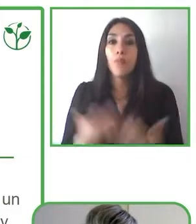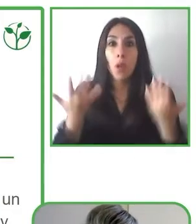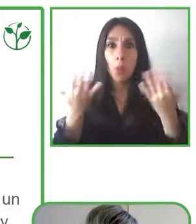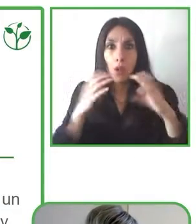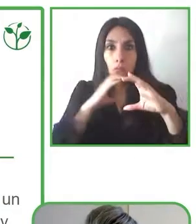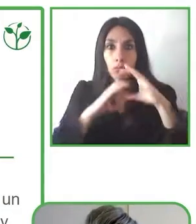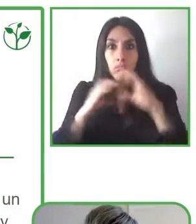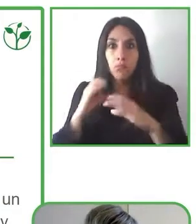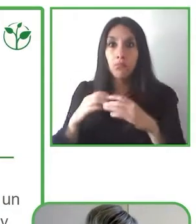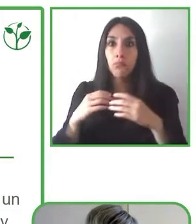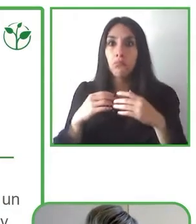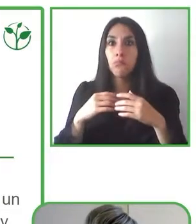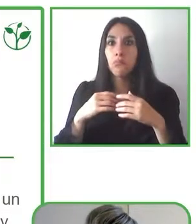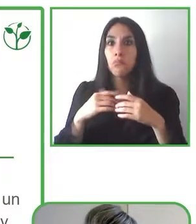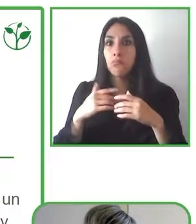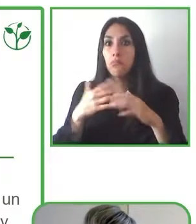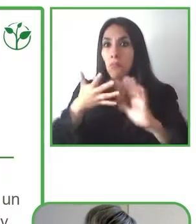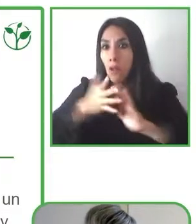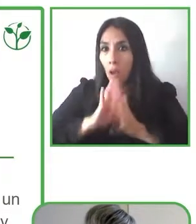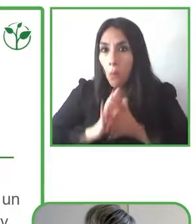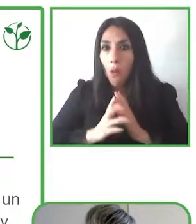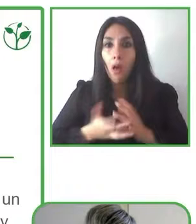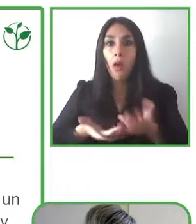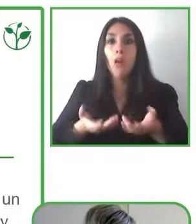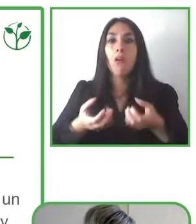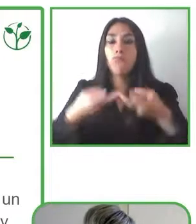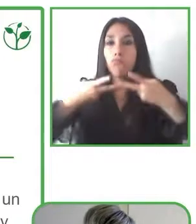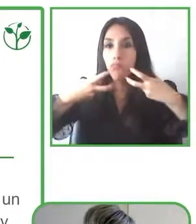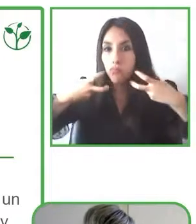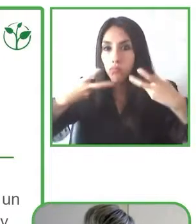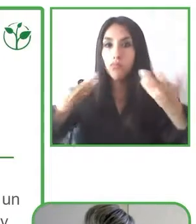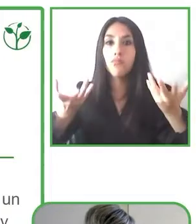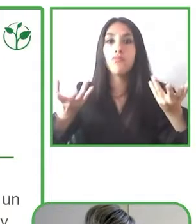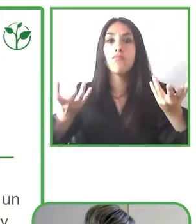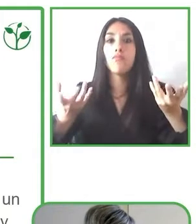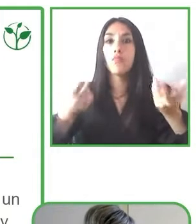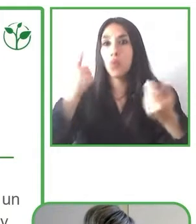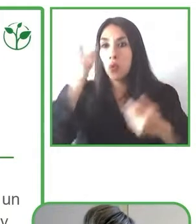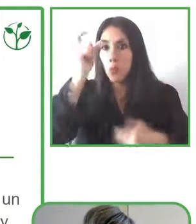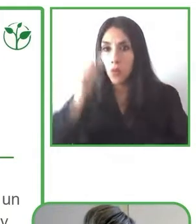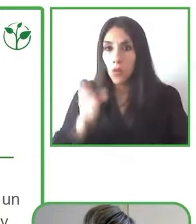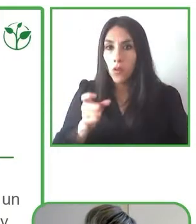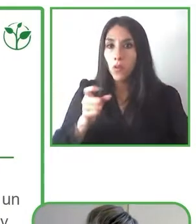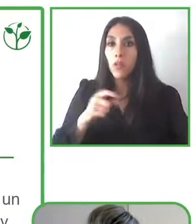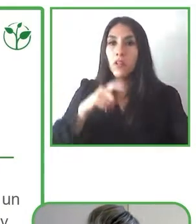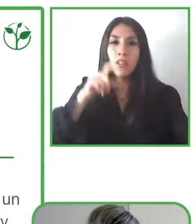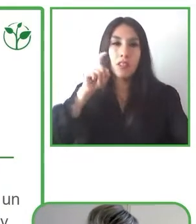on offer subtitles, sign language and accessibility of physical